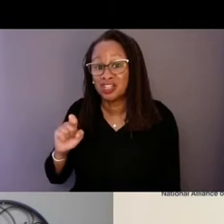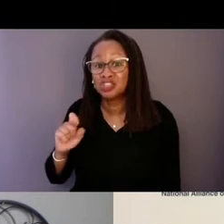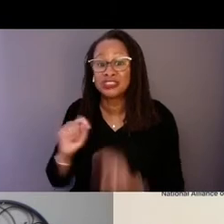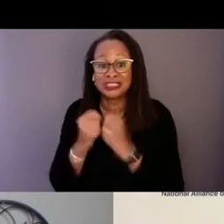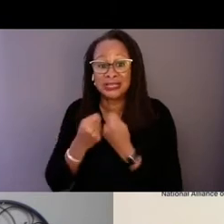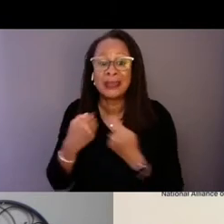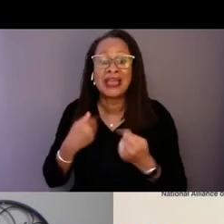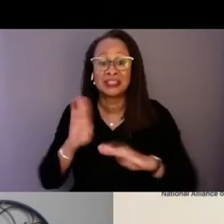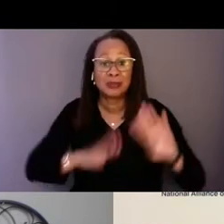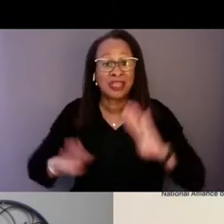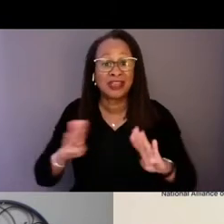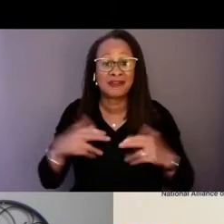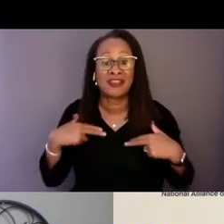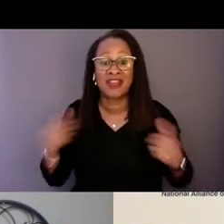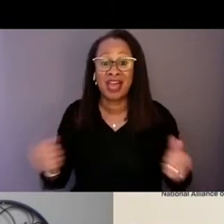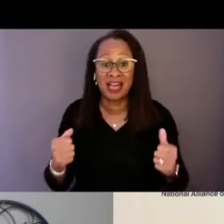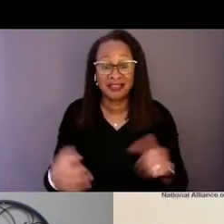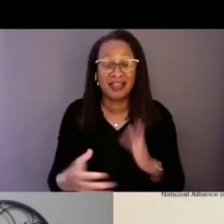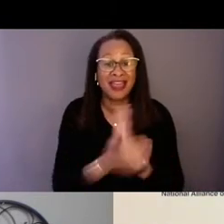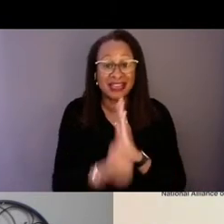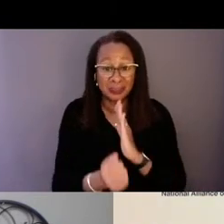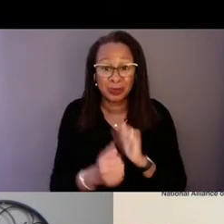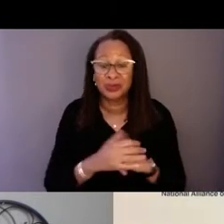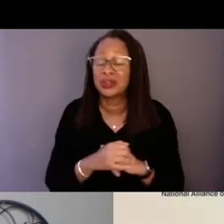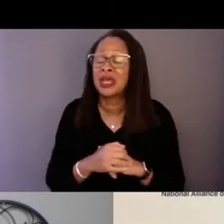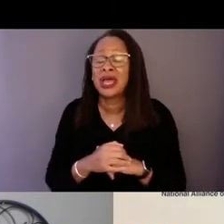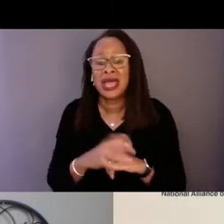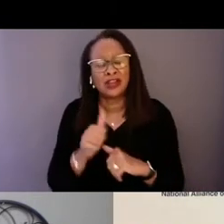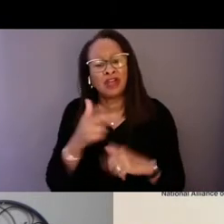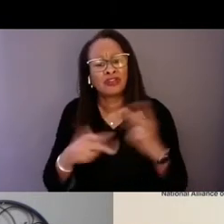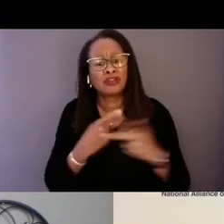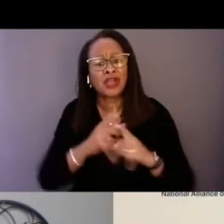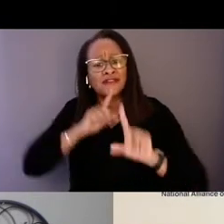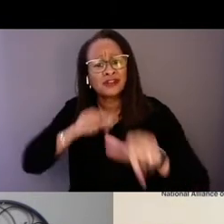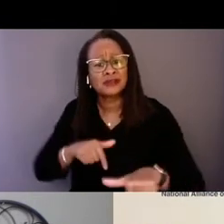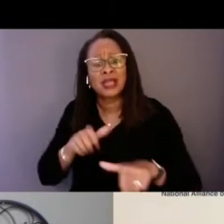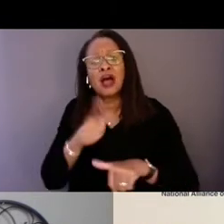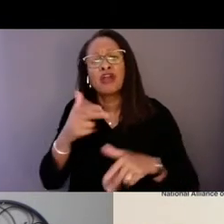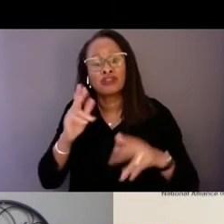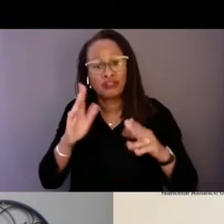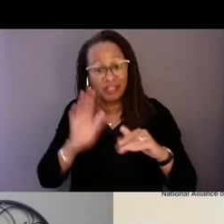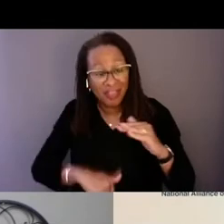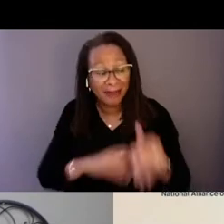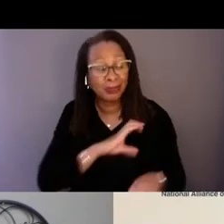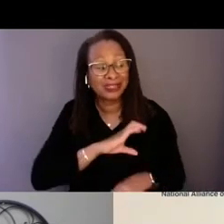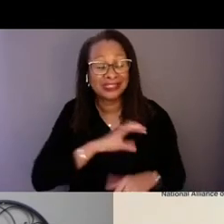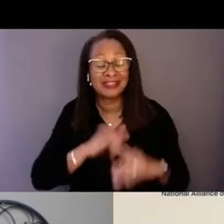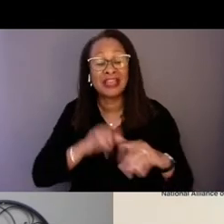and some other type of responders other than law enforcement that actually go out together to respond.